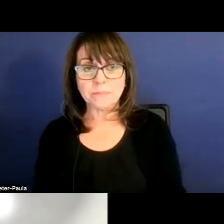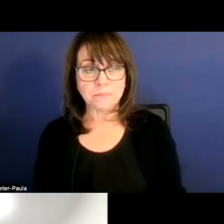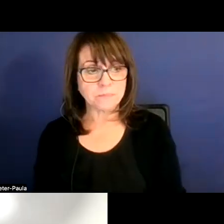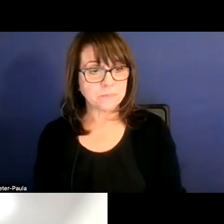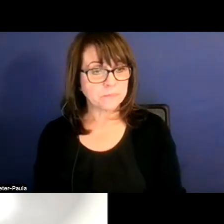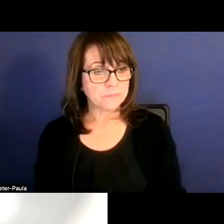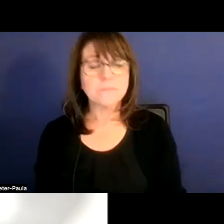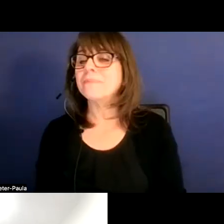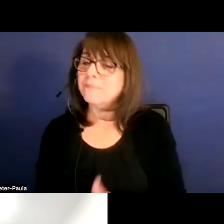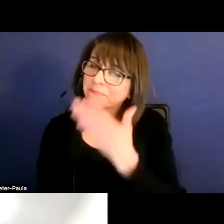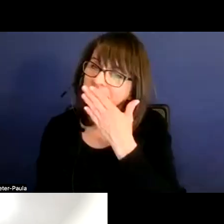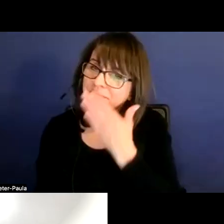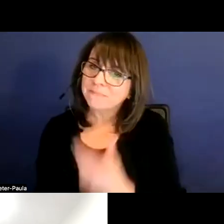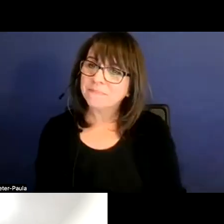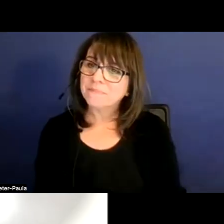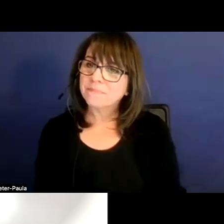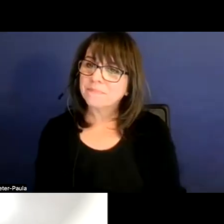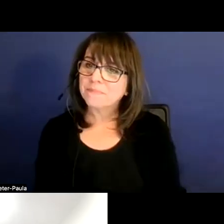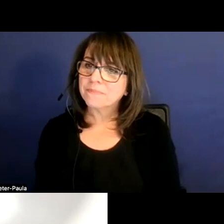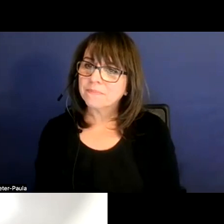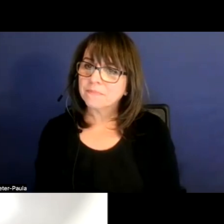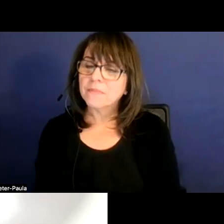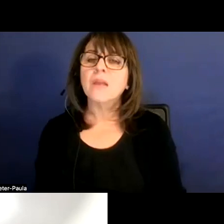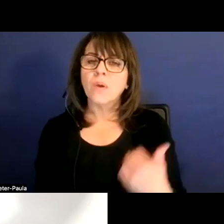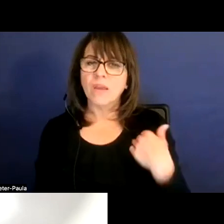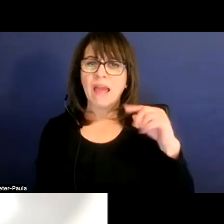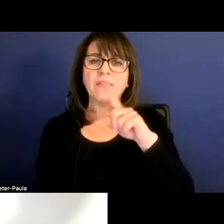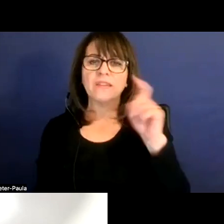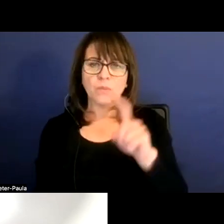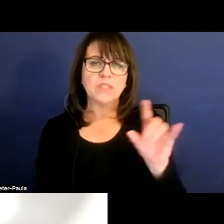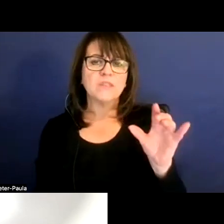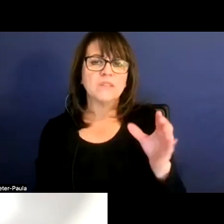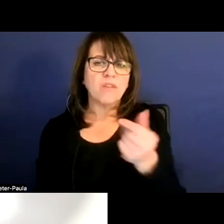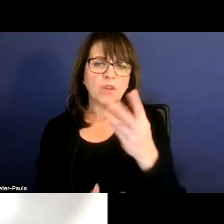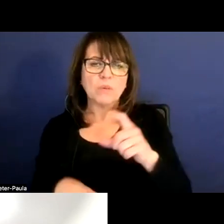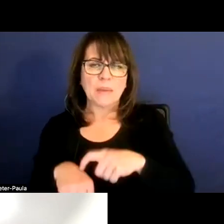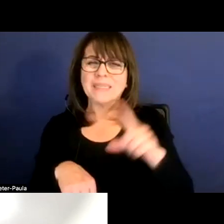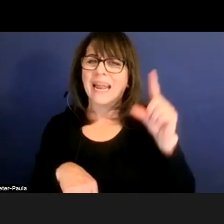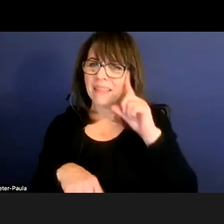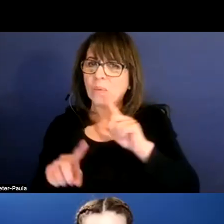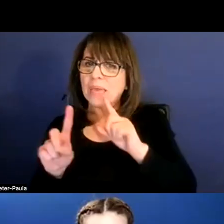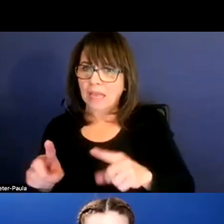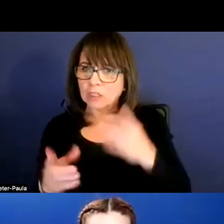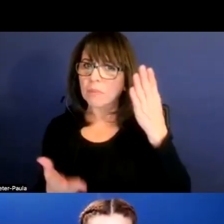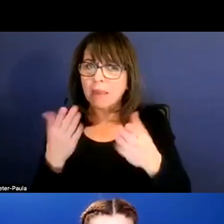Okay, thank you. And so I know we've had this question a few times. I know we answered it in there, but I think it's important that we say it again,